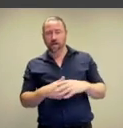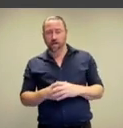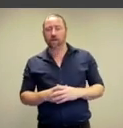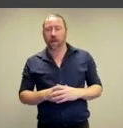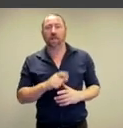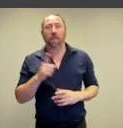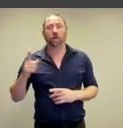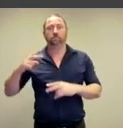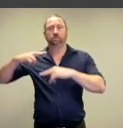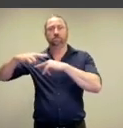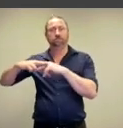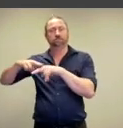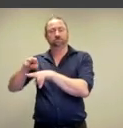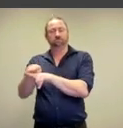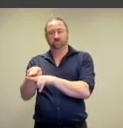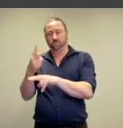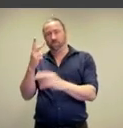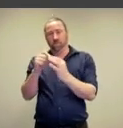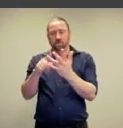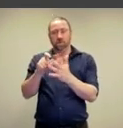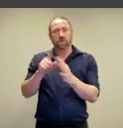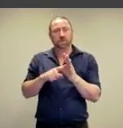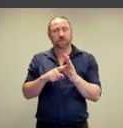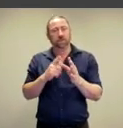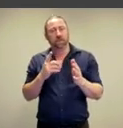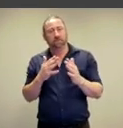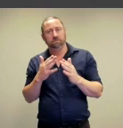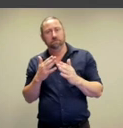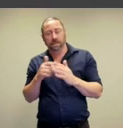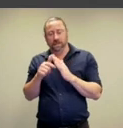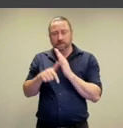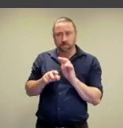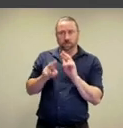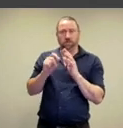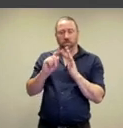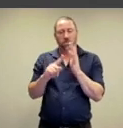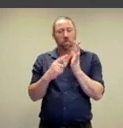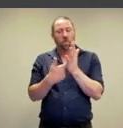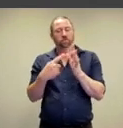and with just an intimate portrait